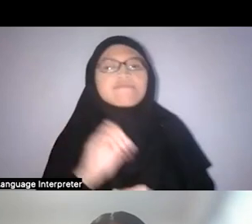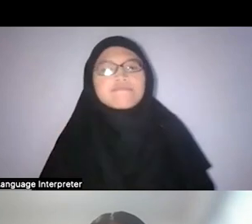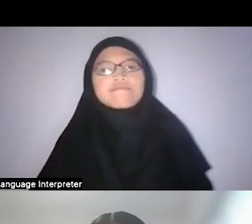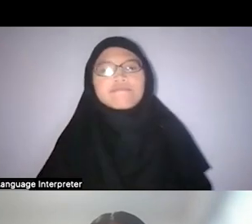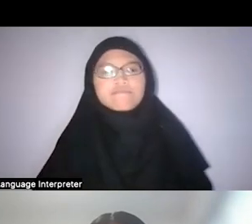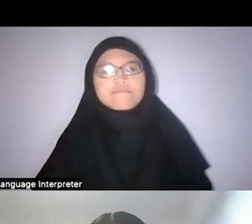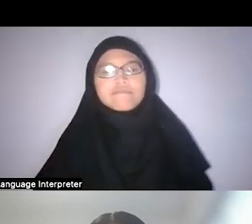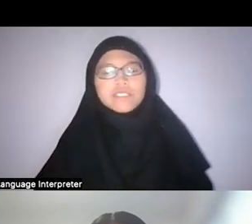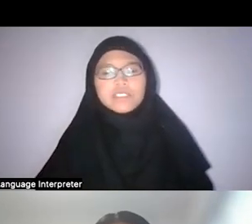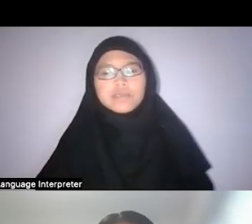Zining, Khairulddin.